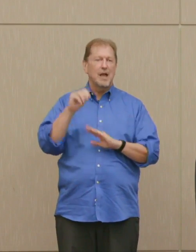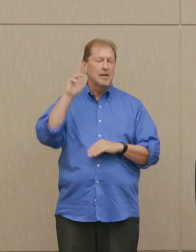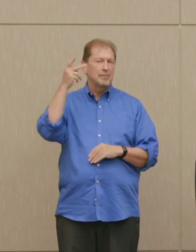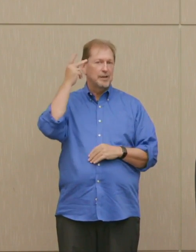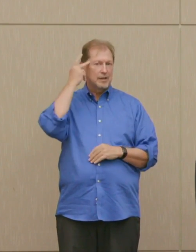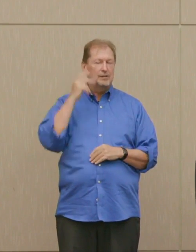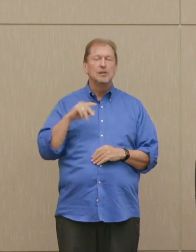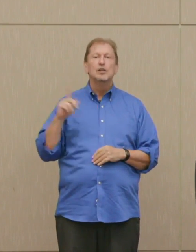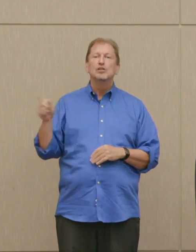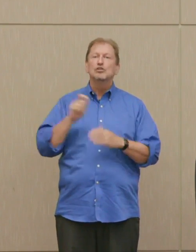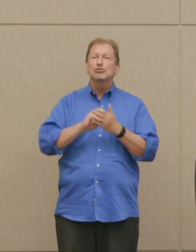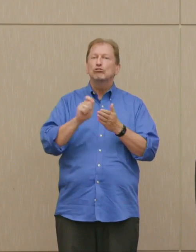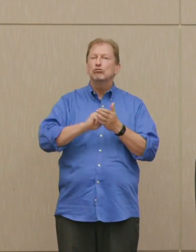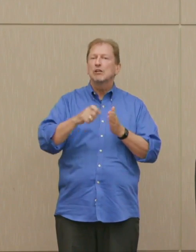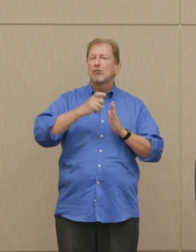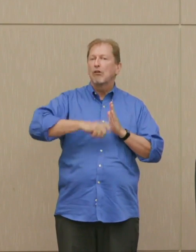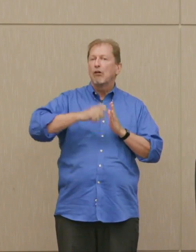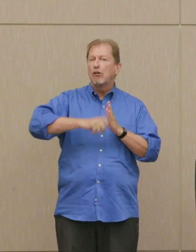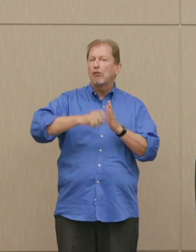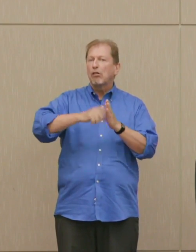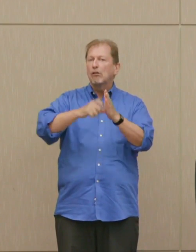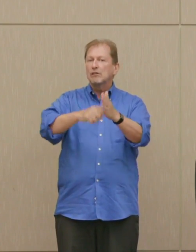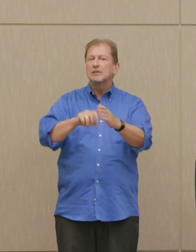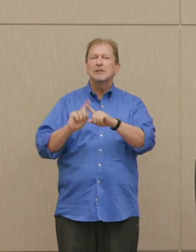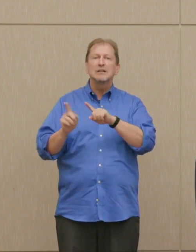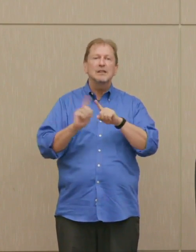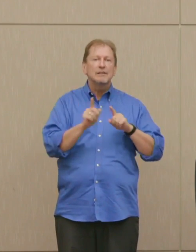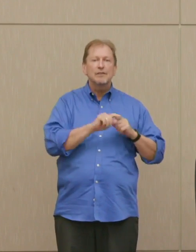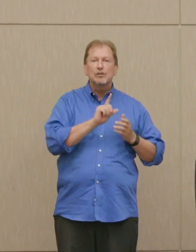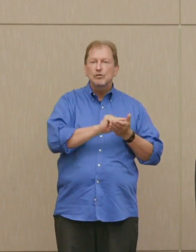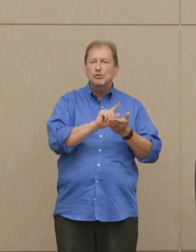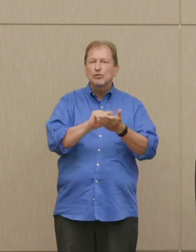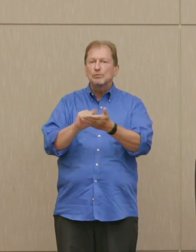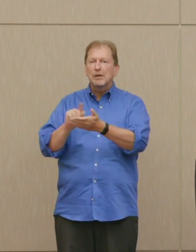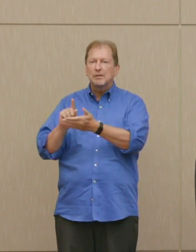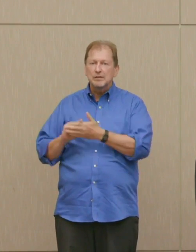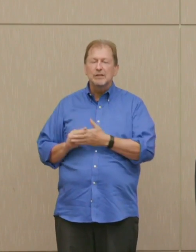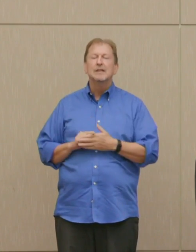Her articles have appeared in the Harvard International Review, Congress and the Presidency,